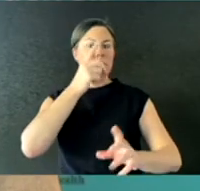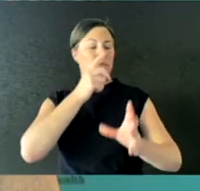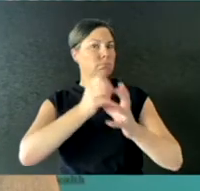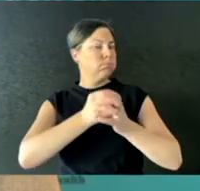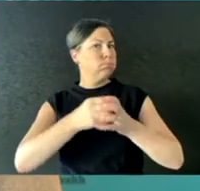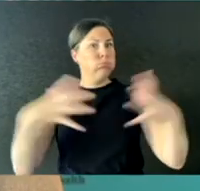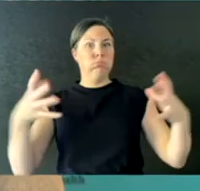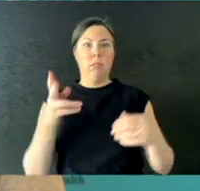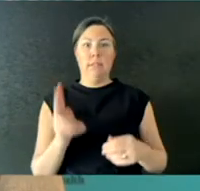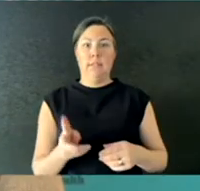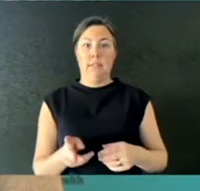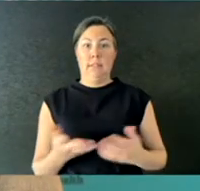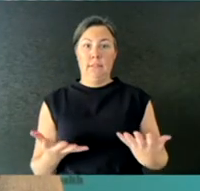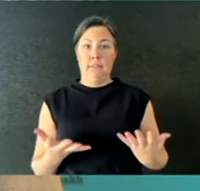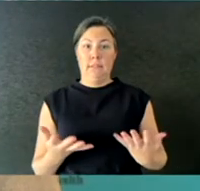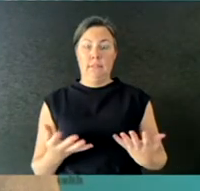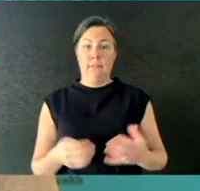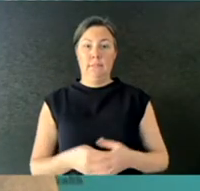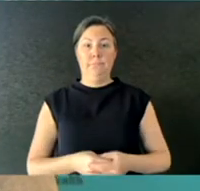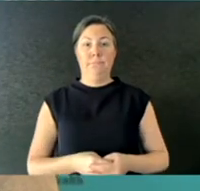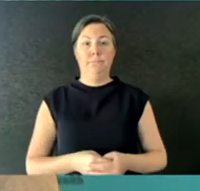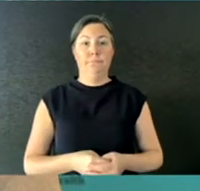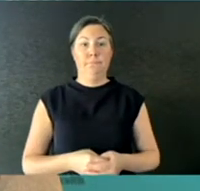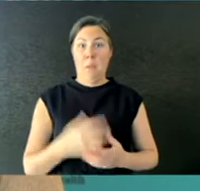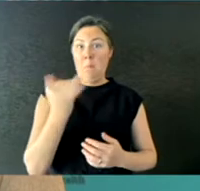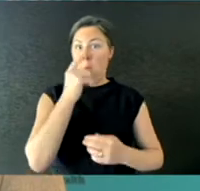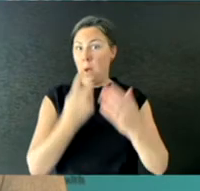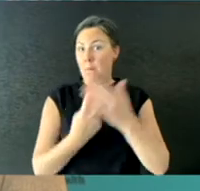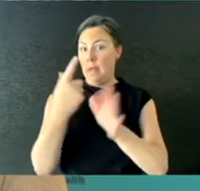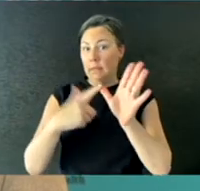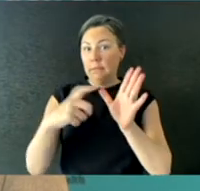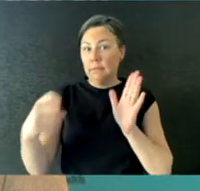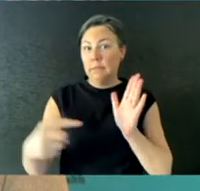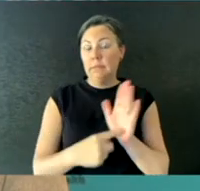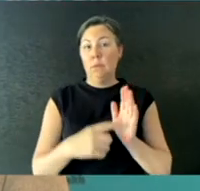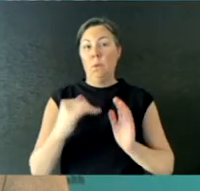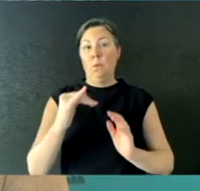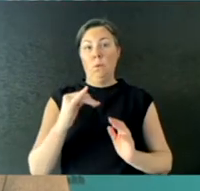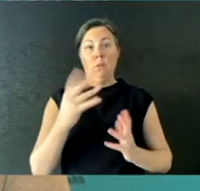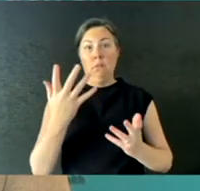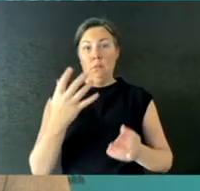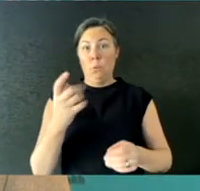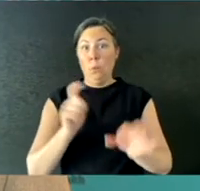like the ACT and Queensland and South Australia, that we could start to see clusters popping up again?